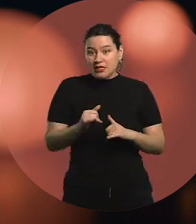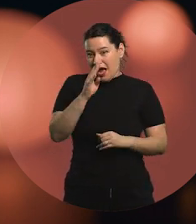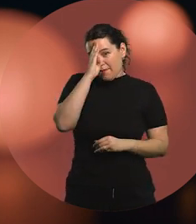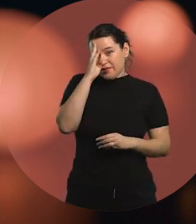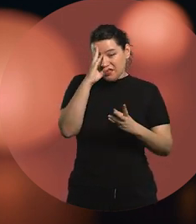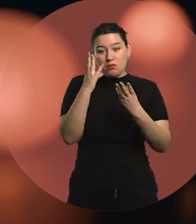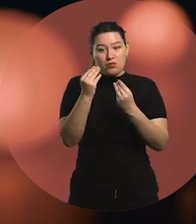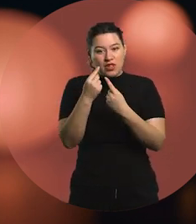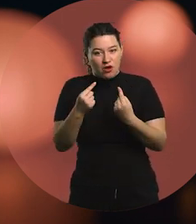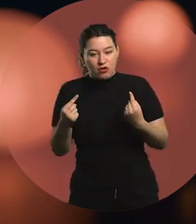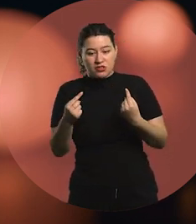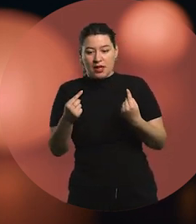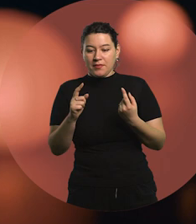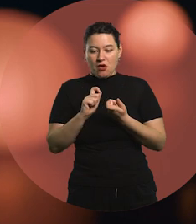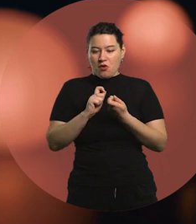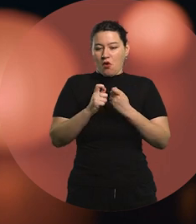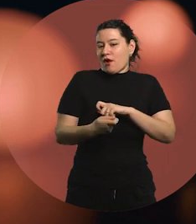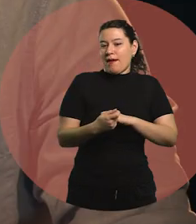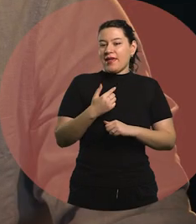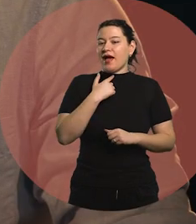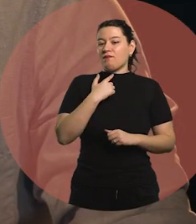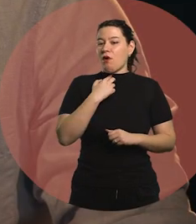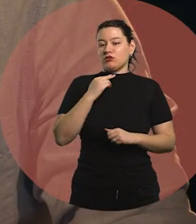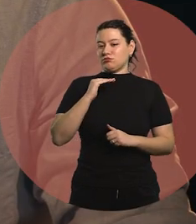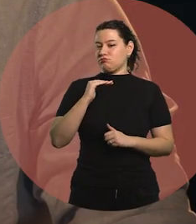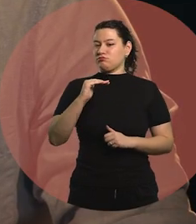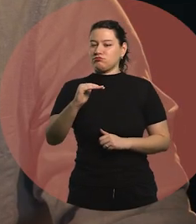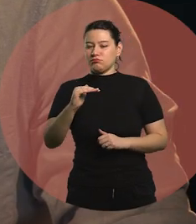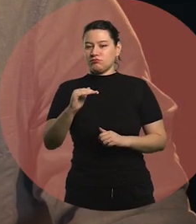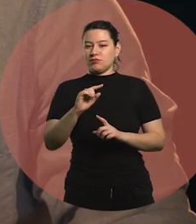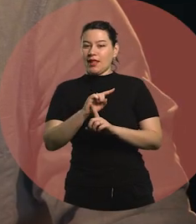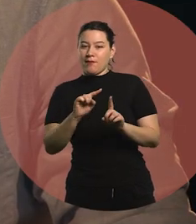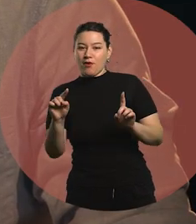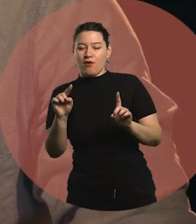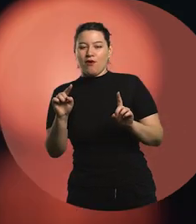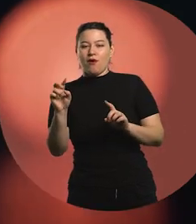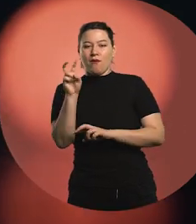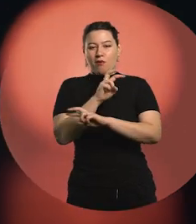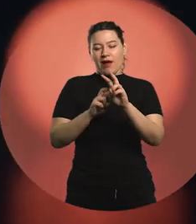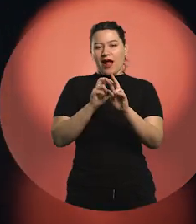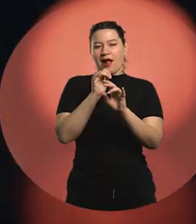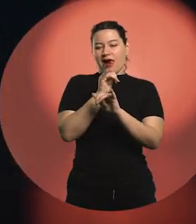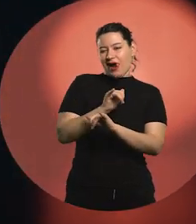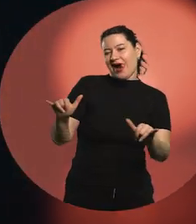without changing this timbre, and I didn't try to turn it into a personal marketing either.